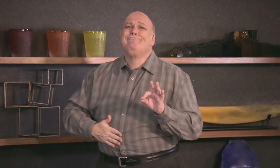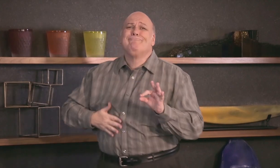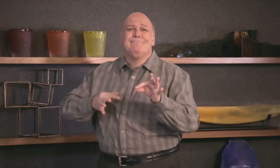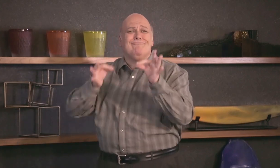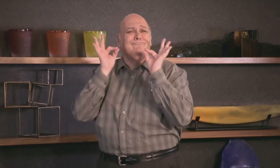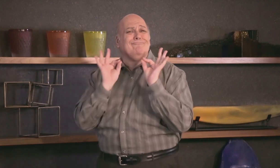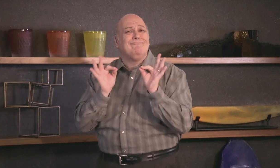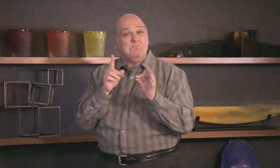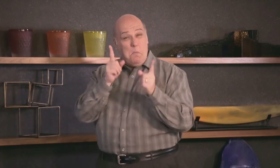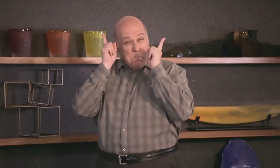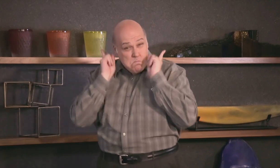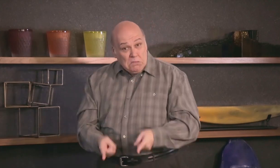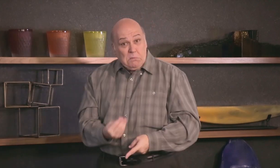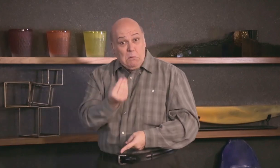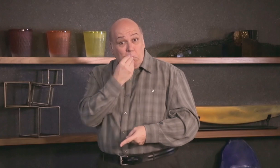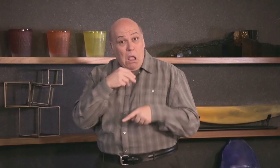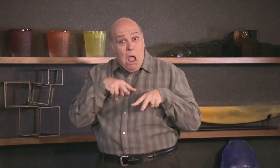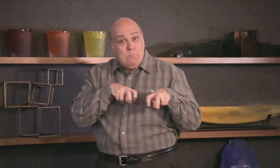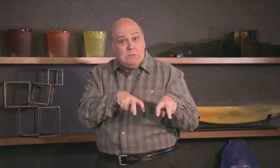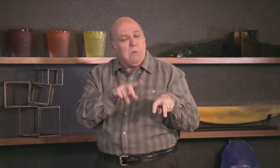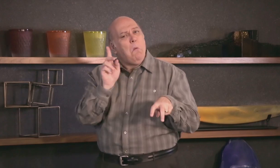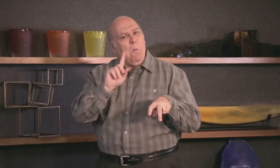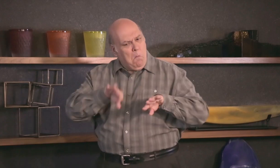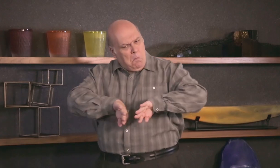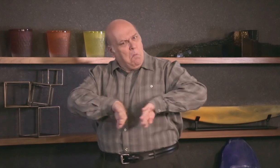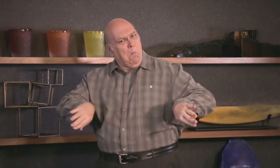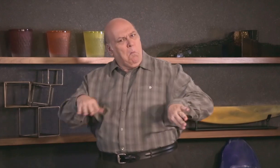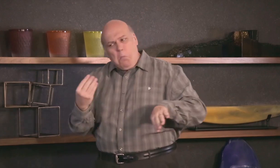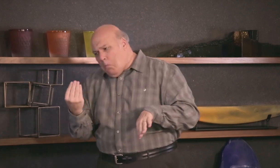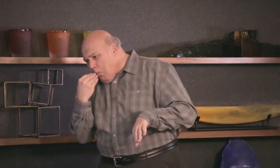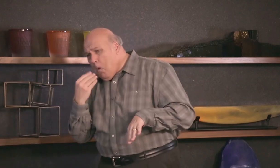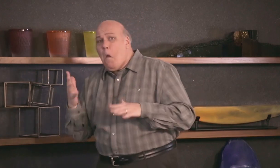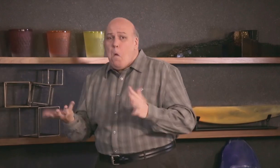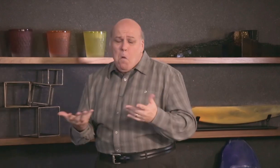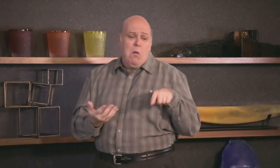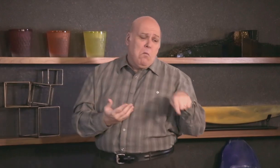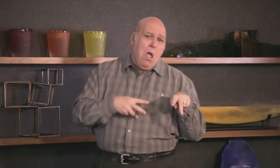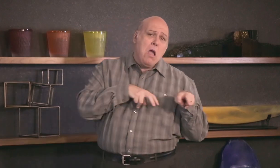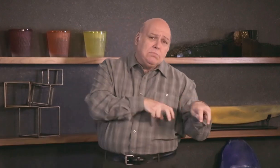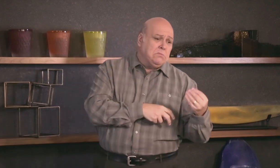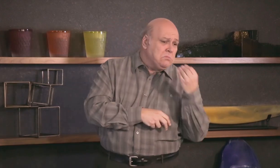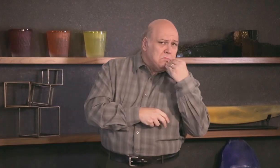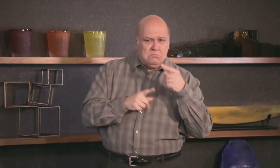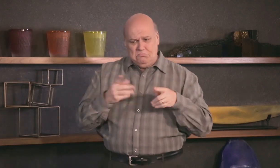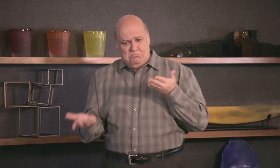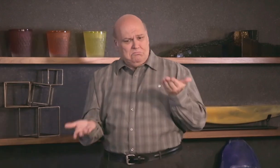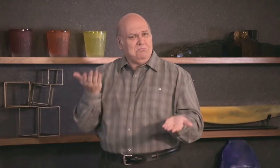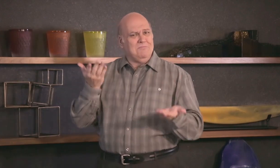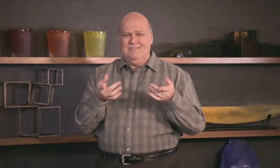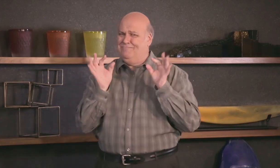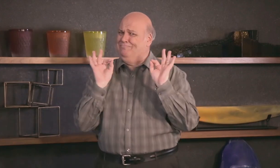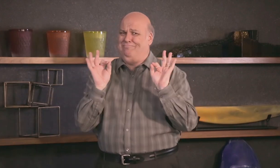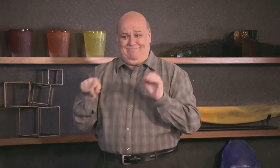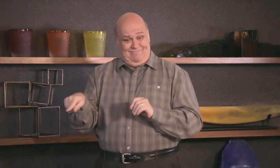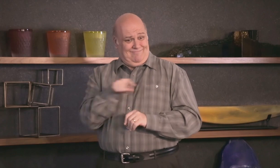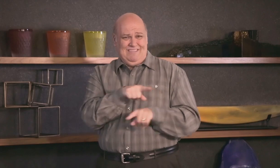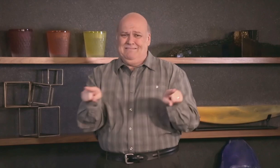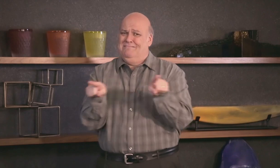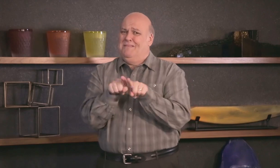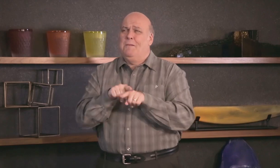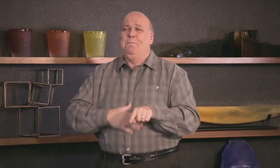Is it a must to eat animals? Not so, you can eat either. Both ways, it can be delicious.